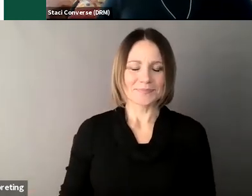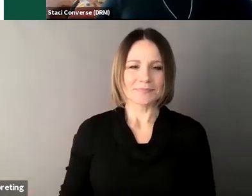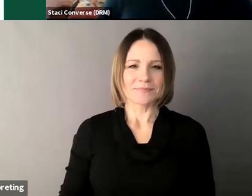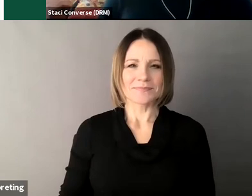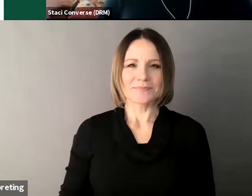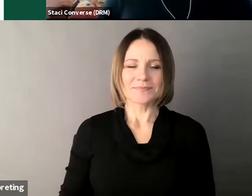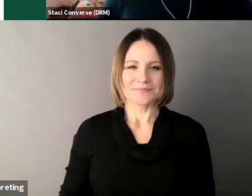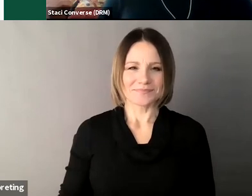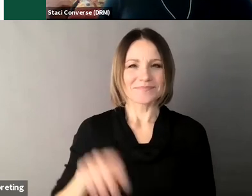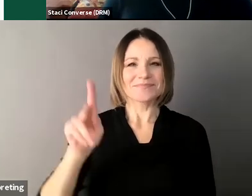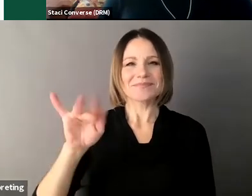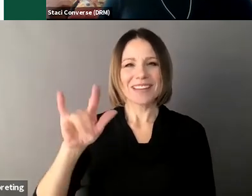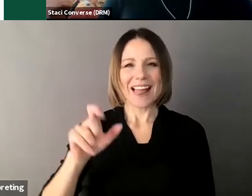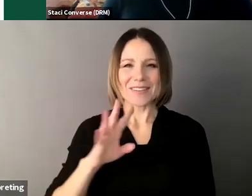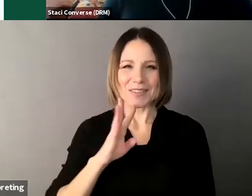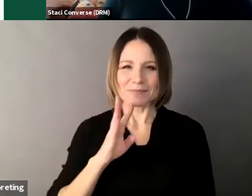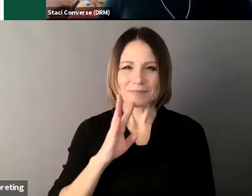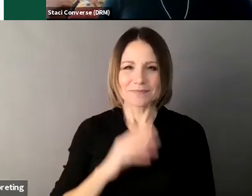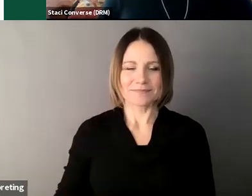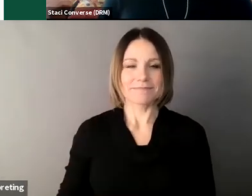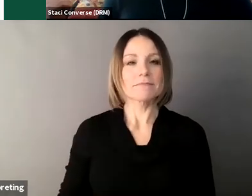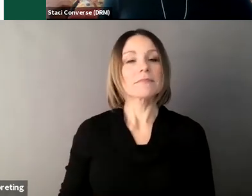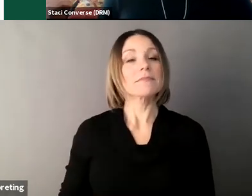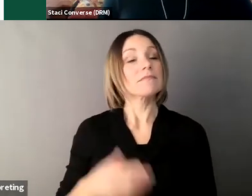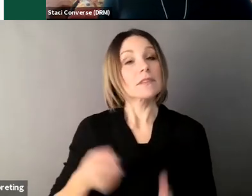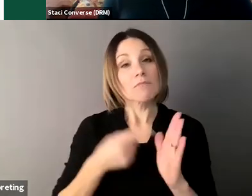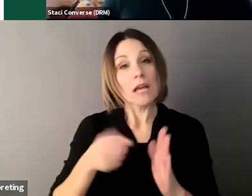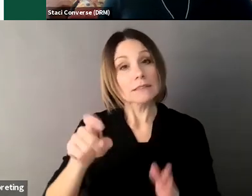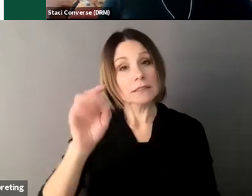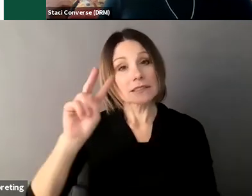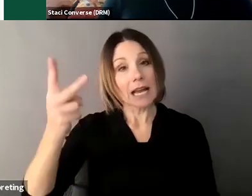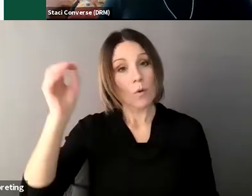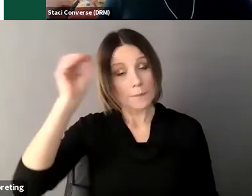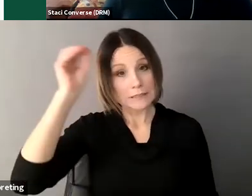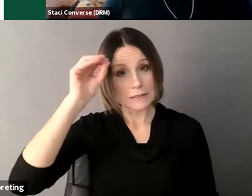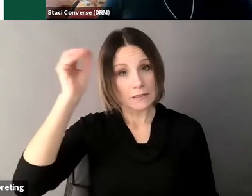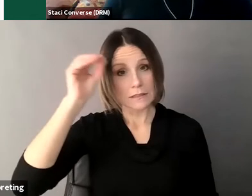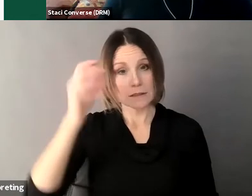this is Kile again second opinions it's always